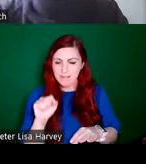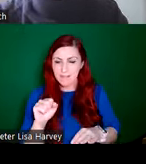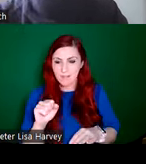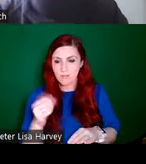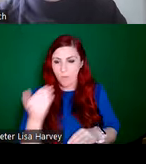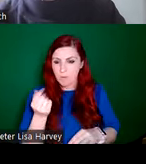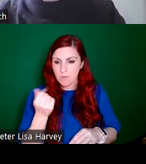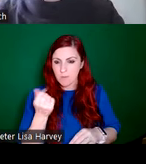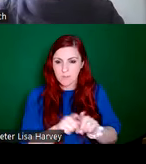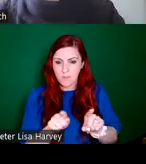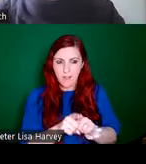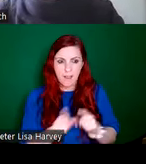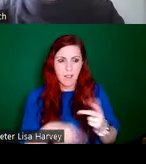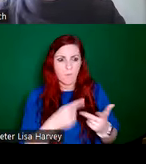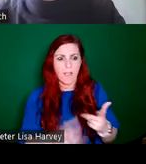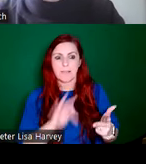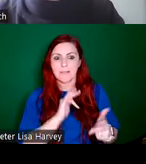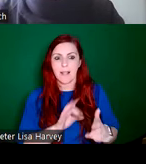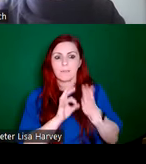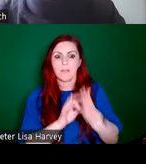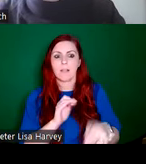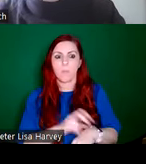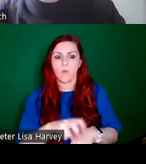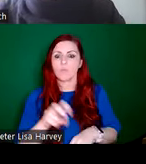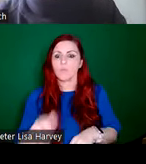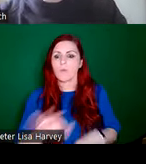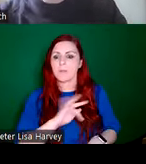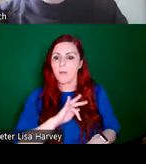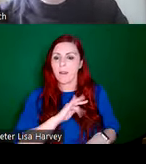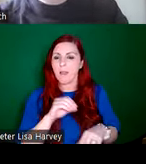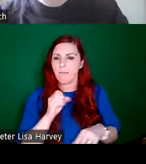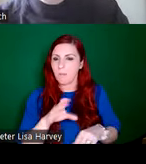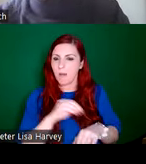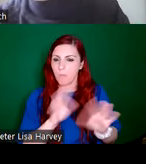into that. We have a self-guided walking tour as well on Source. If you're